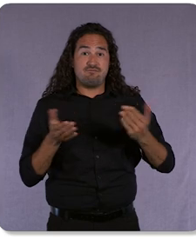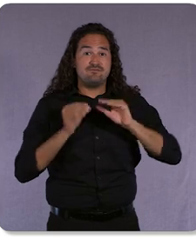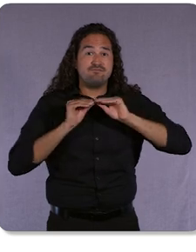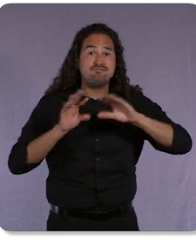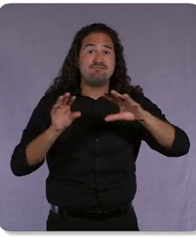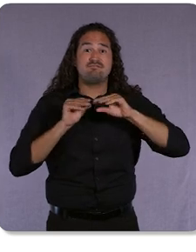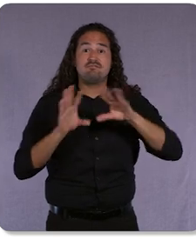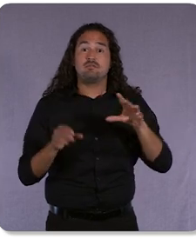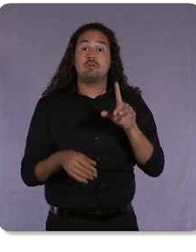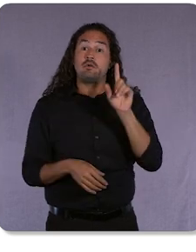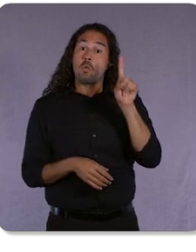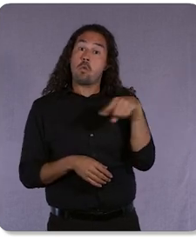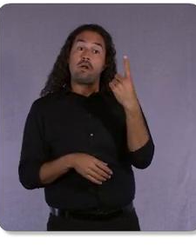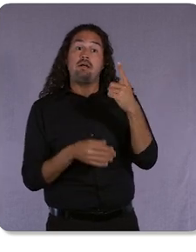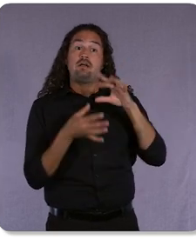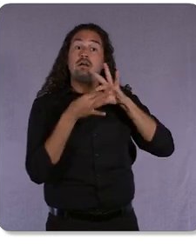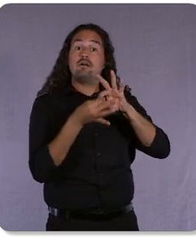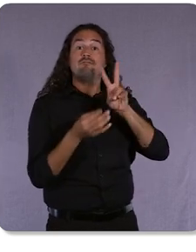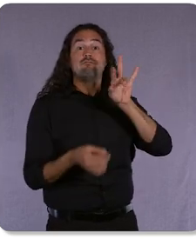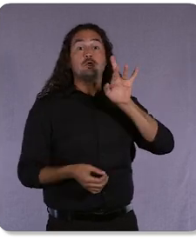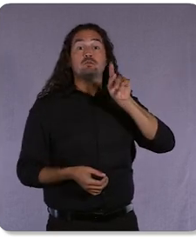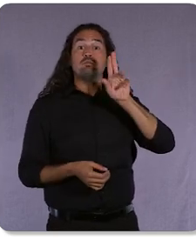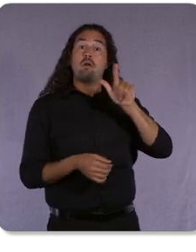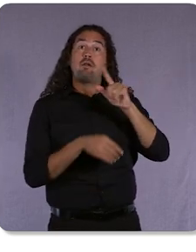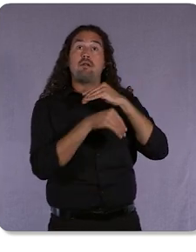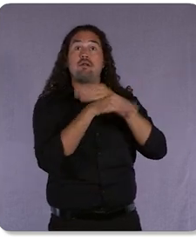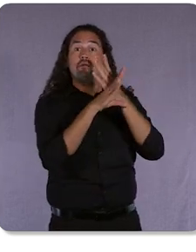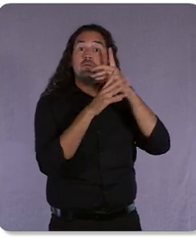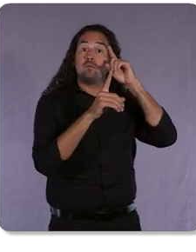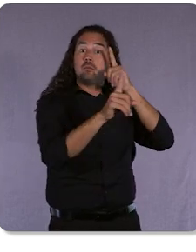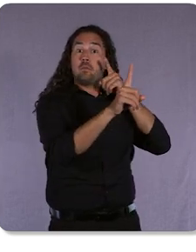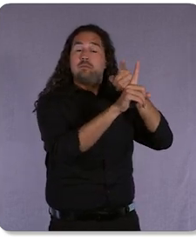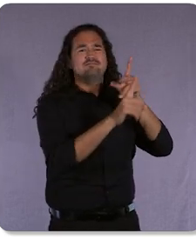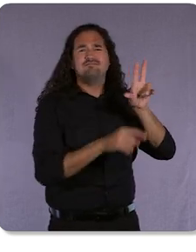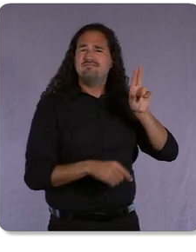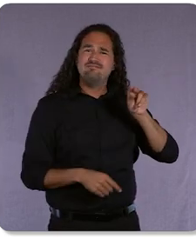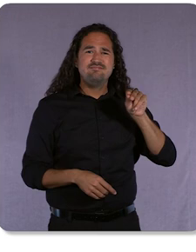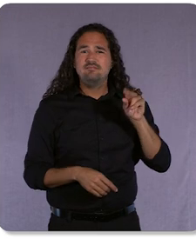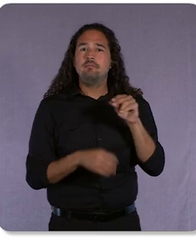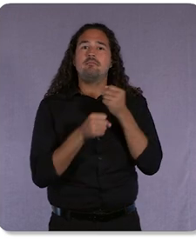It’s about making the real world better today – by bringing in the best of what the digital